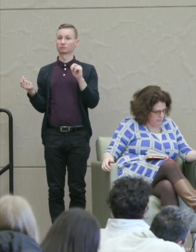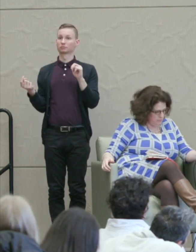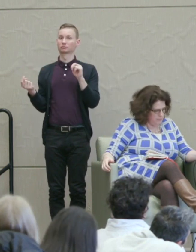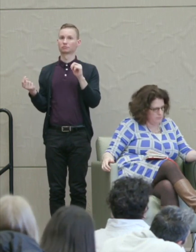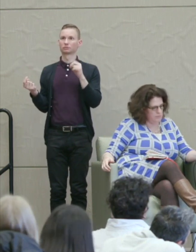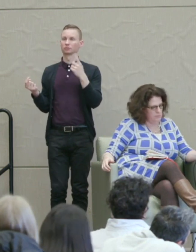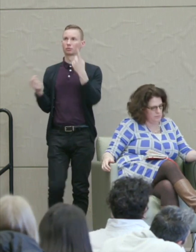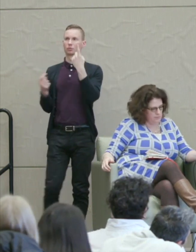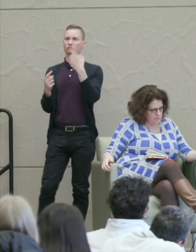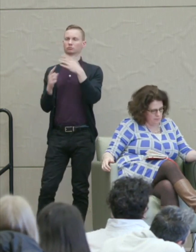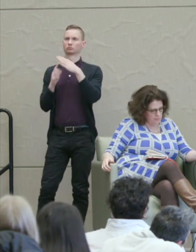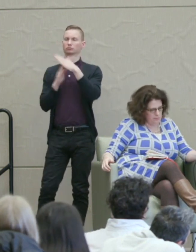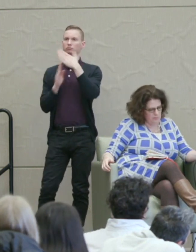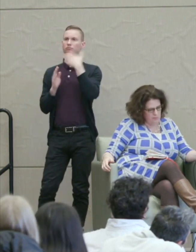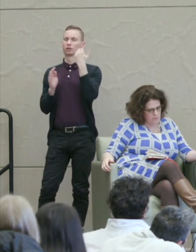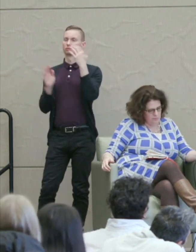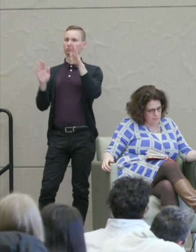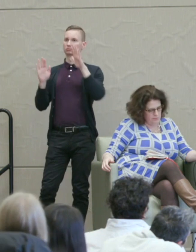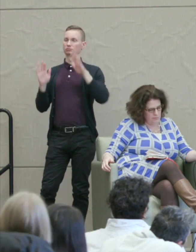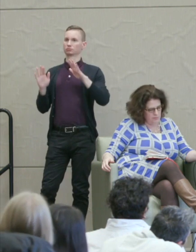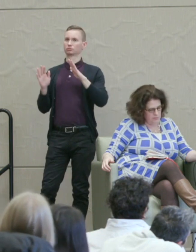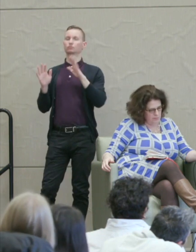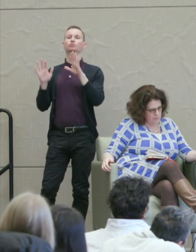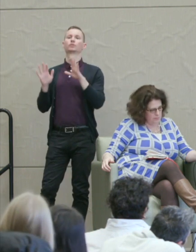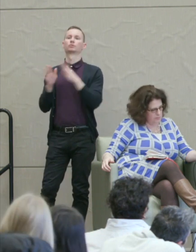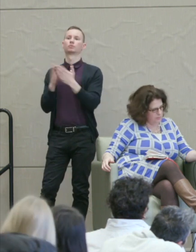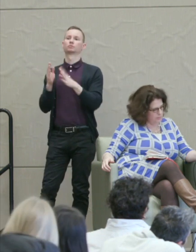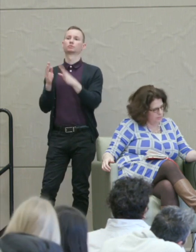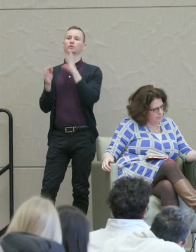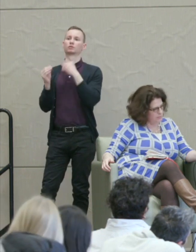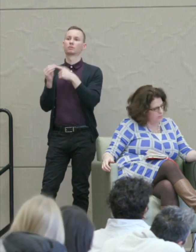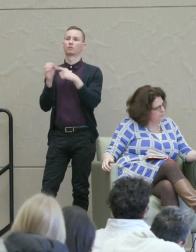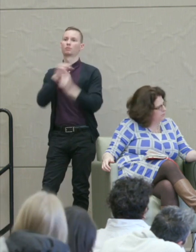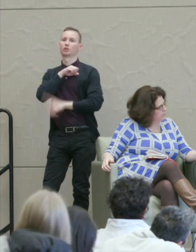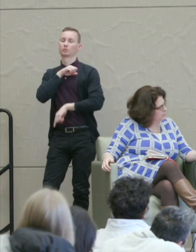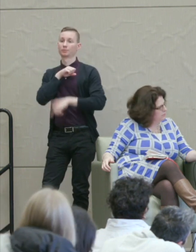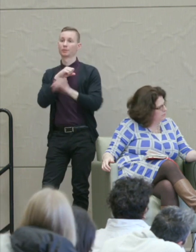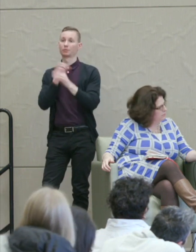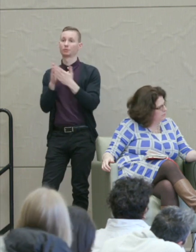the great, great novels about punishment. It's about two fathers.